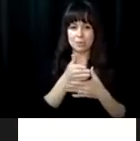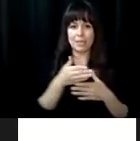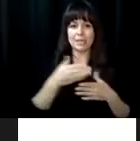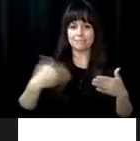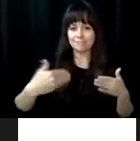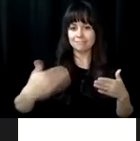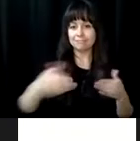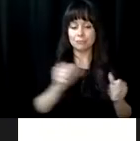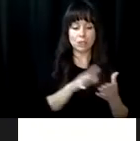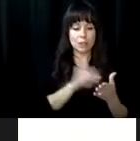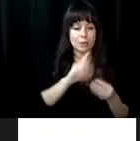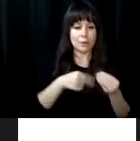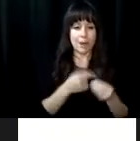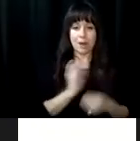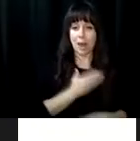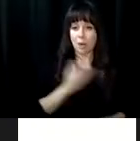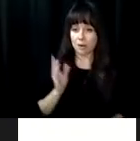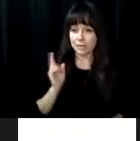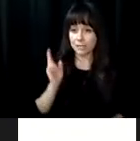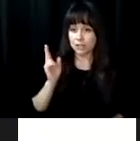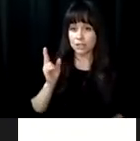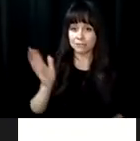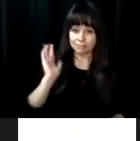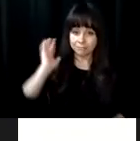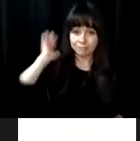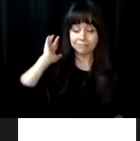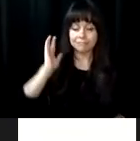website in between all of these centennial presentations for more